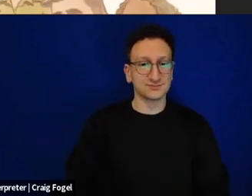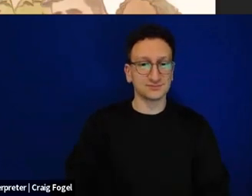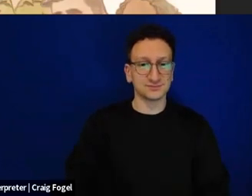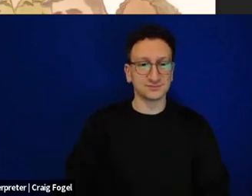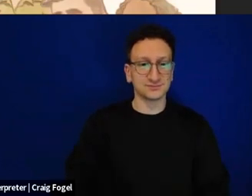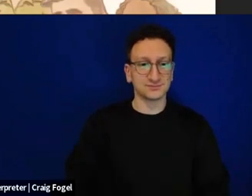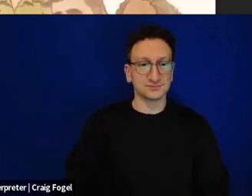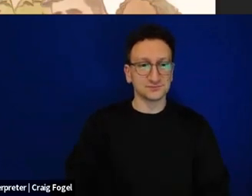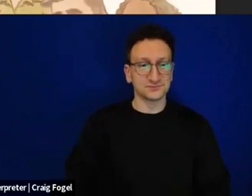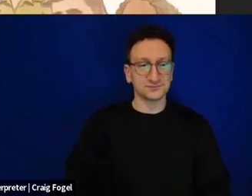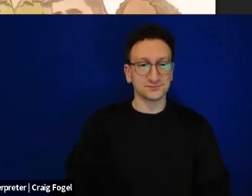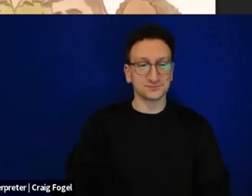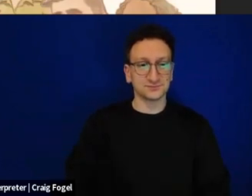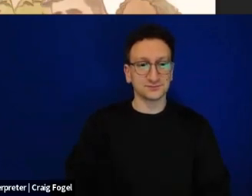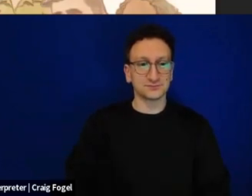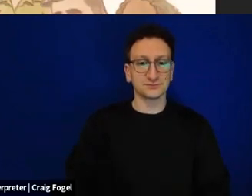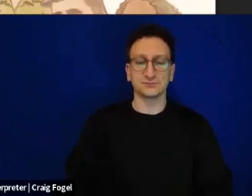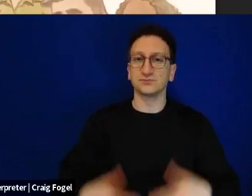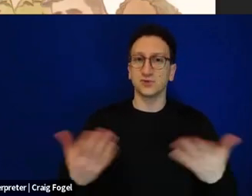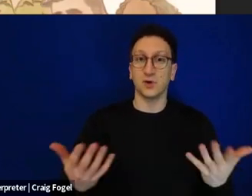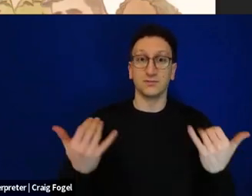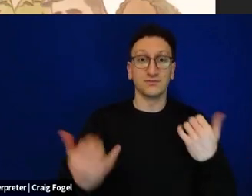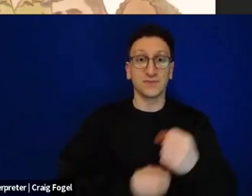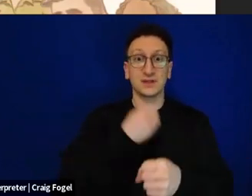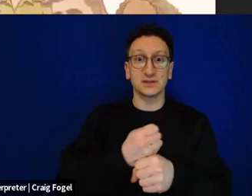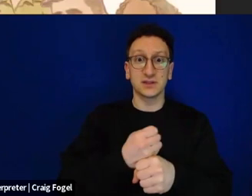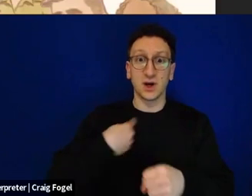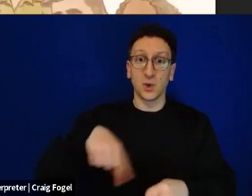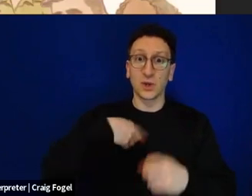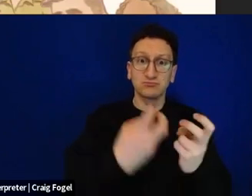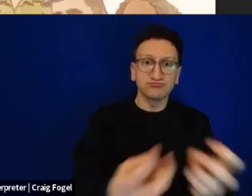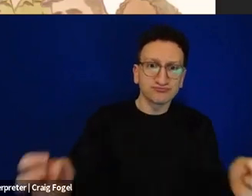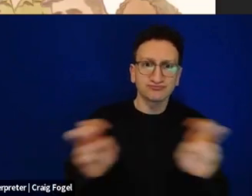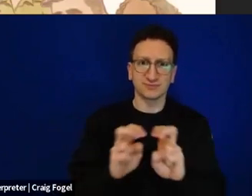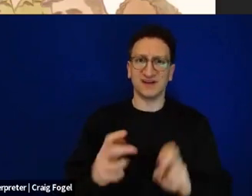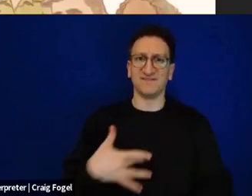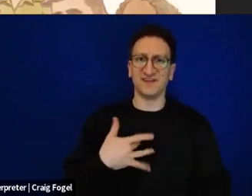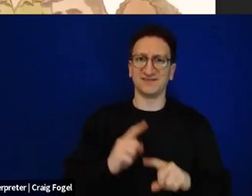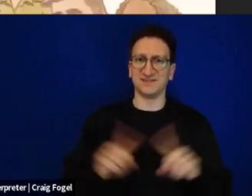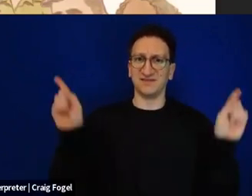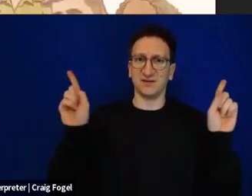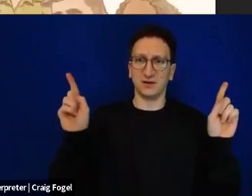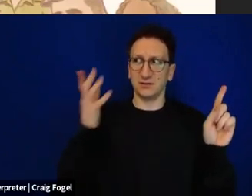So, how will we sit around the table this year on Passover after October 7th.